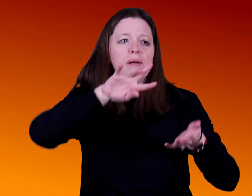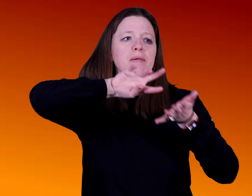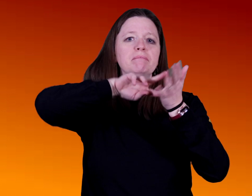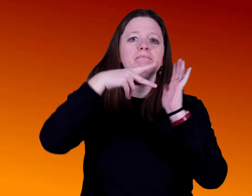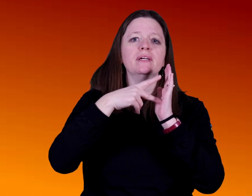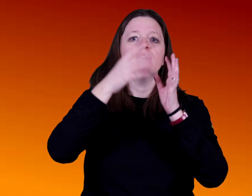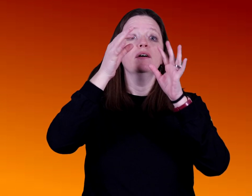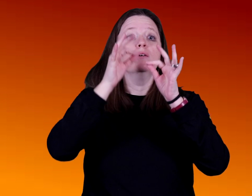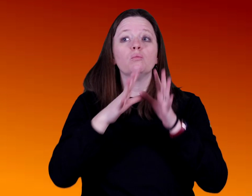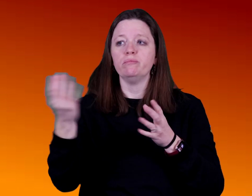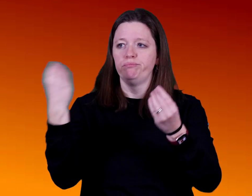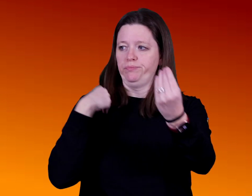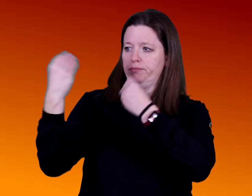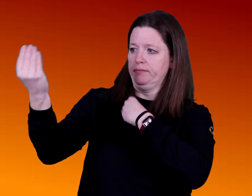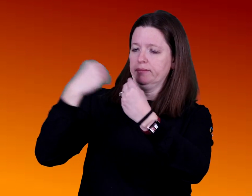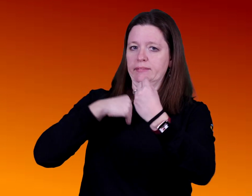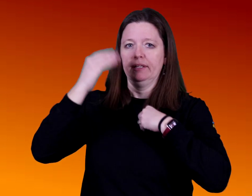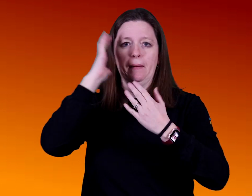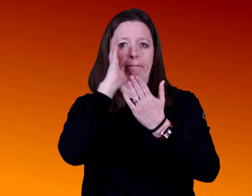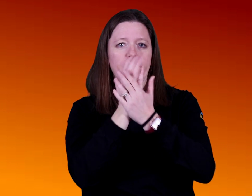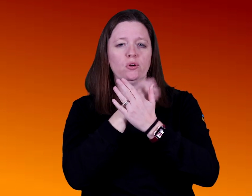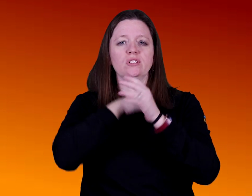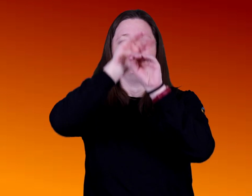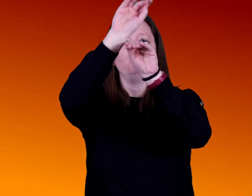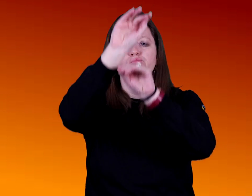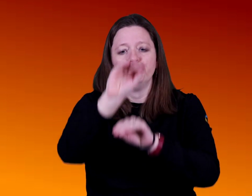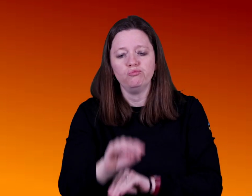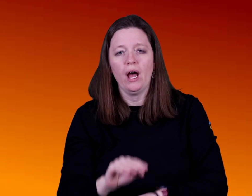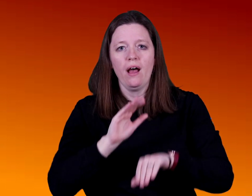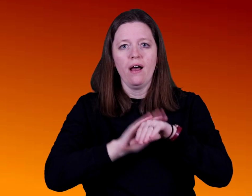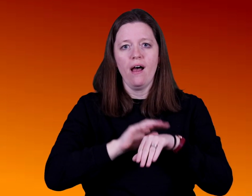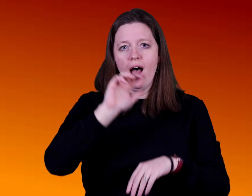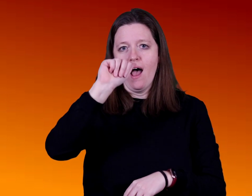This feature is a collection of photos of interpreters